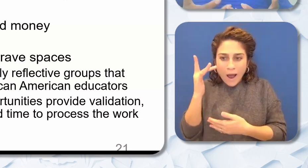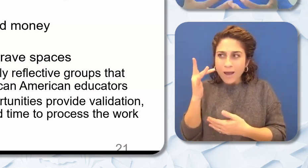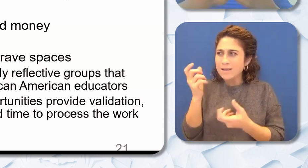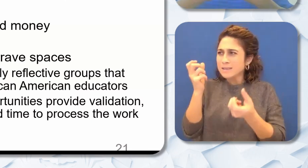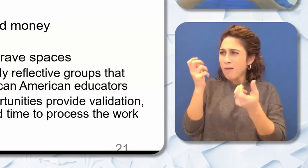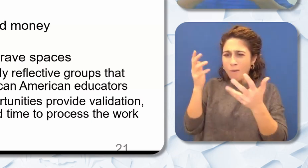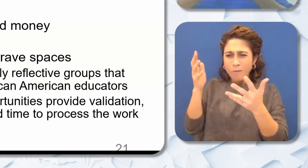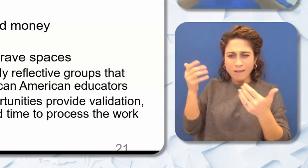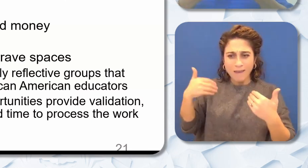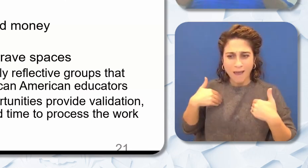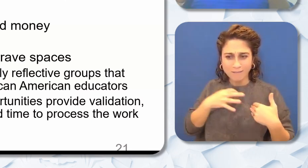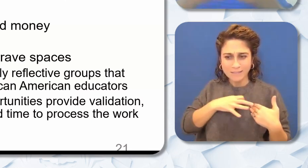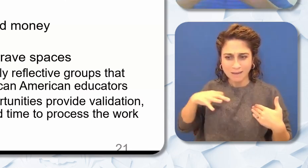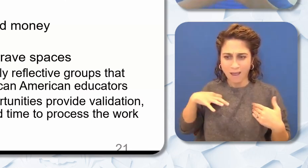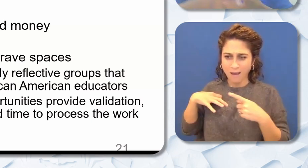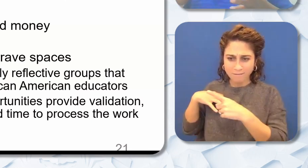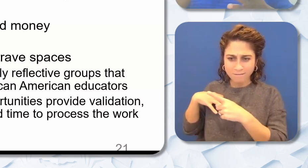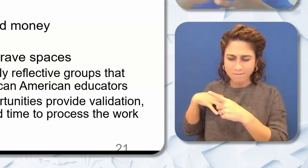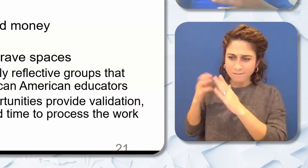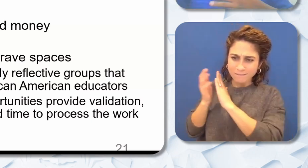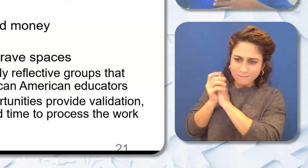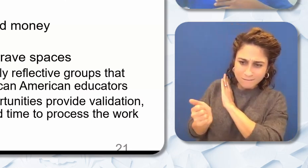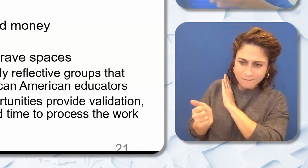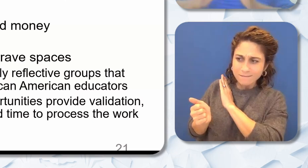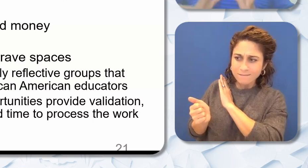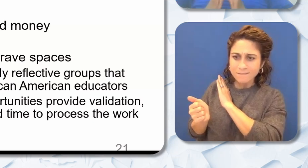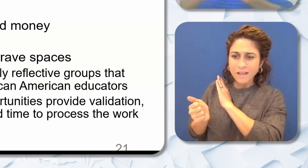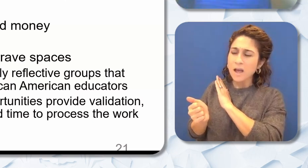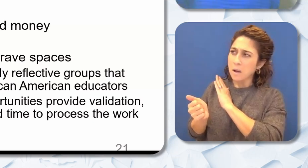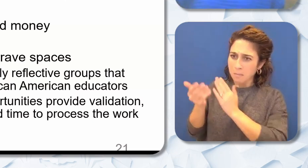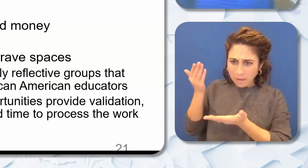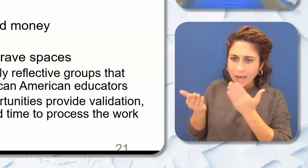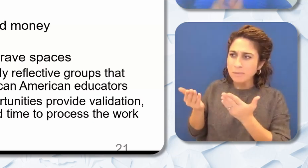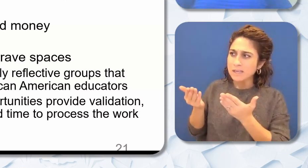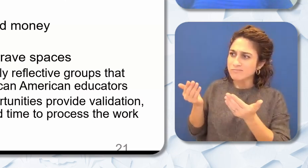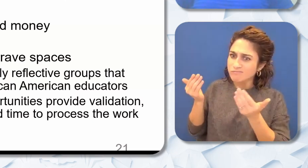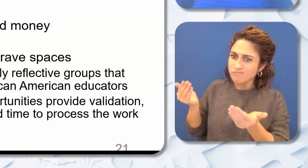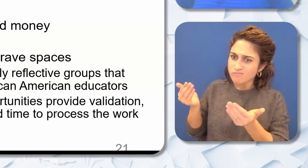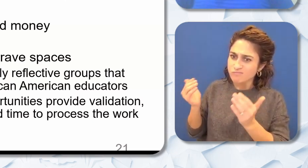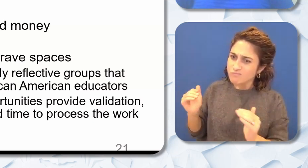talents. It may be time for them to take to step up but we need to make pathways for them to be